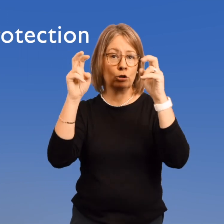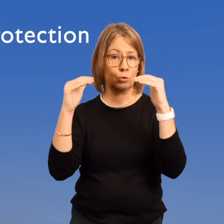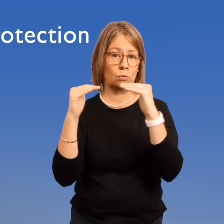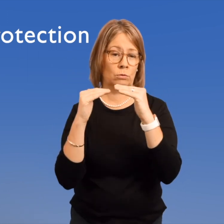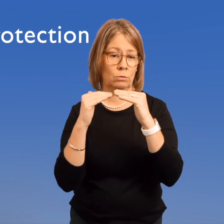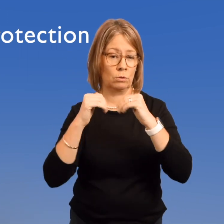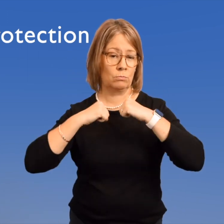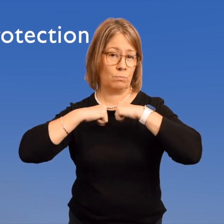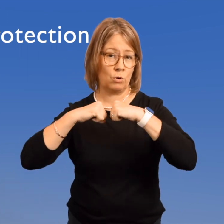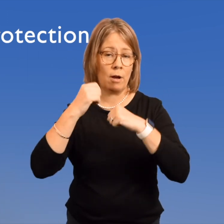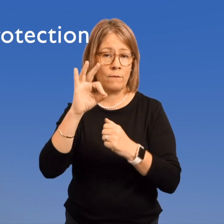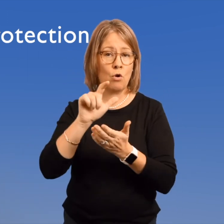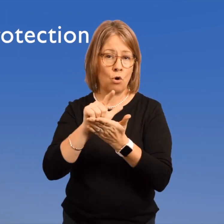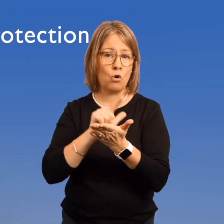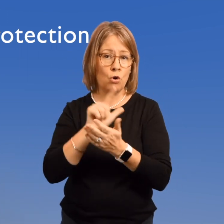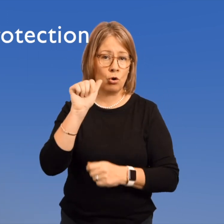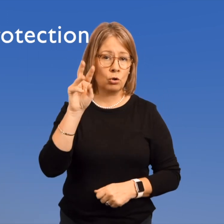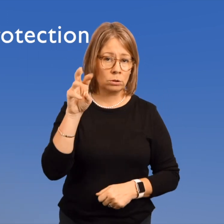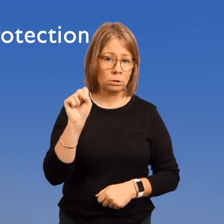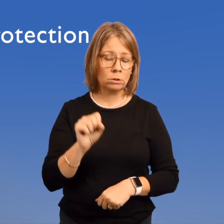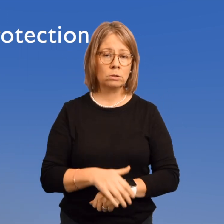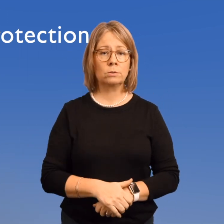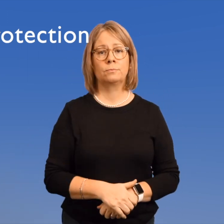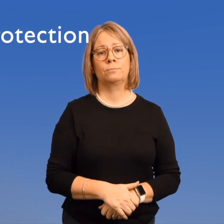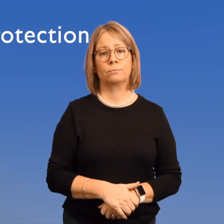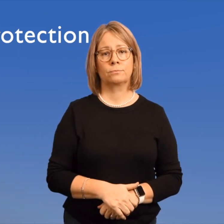or not giving any person equal protection of the laws.